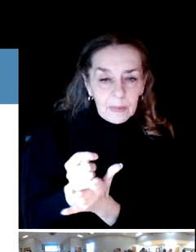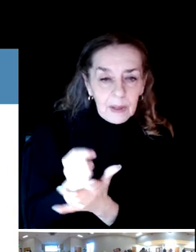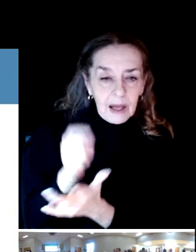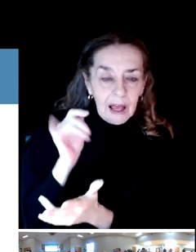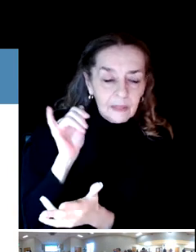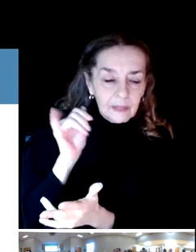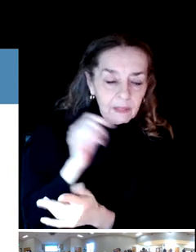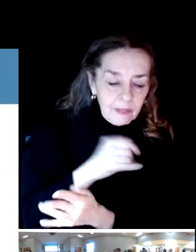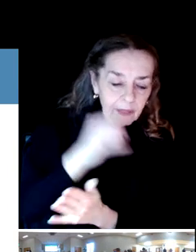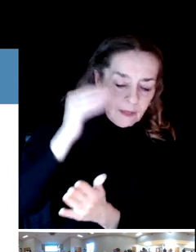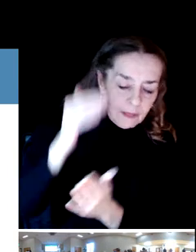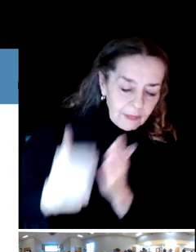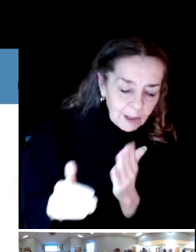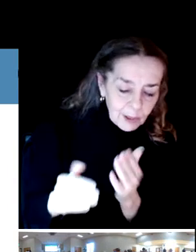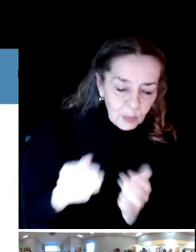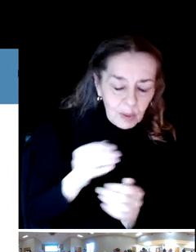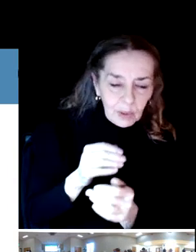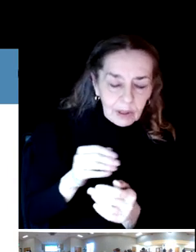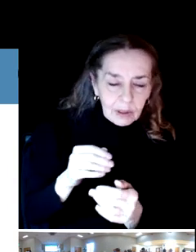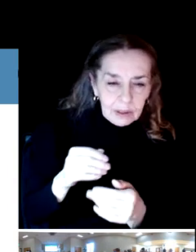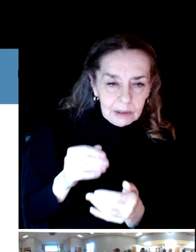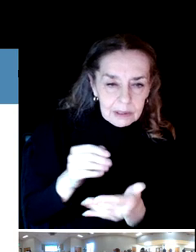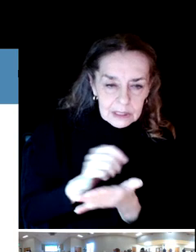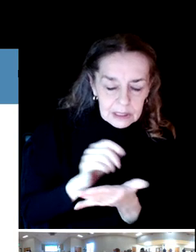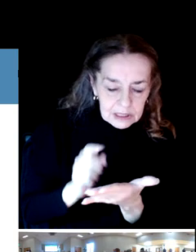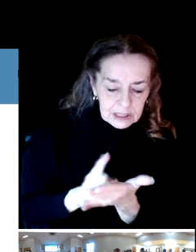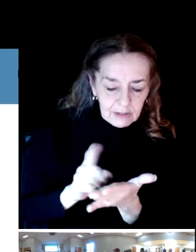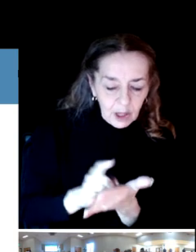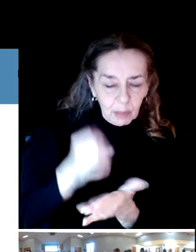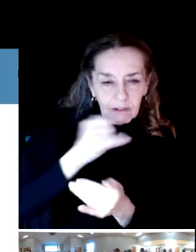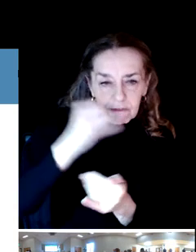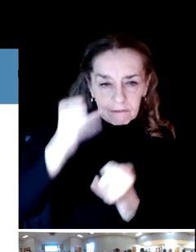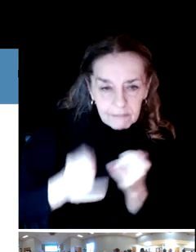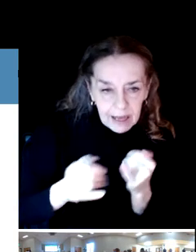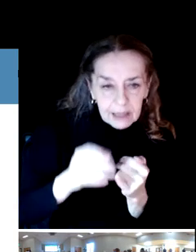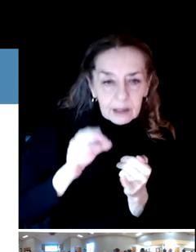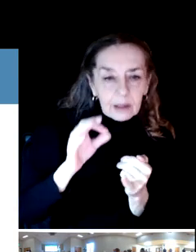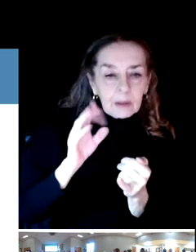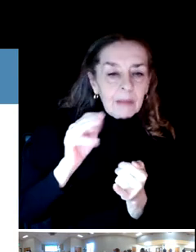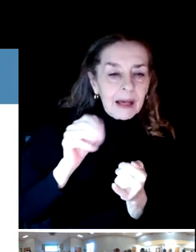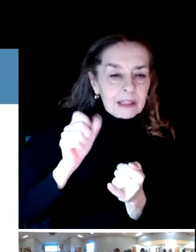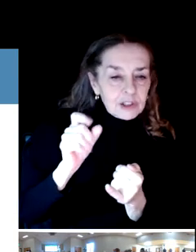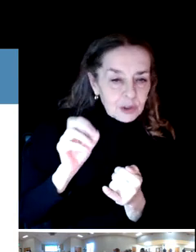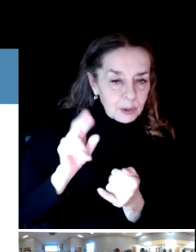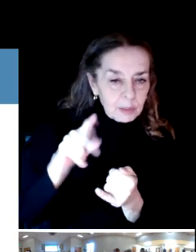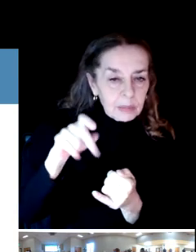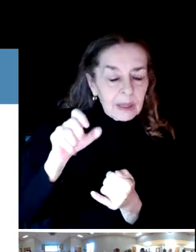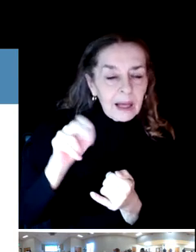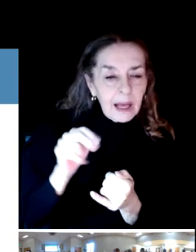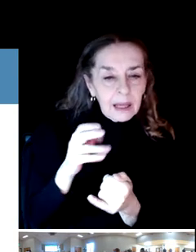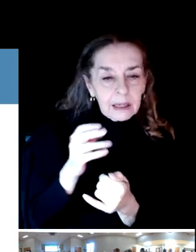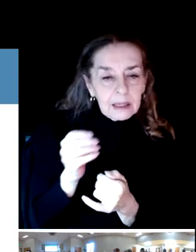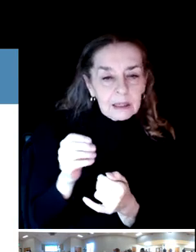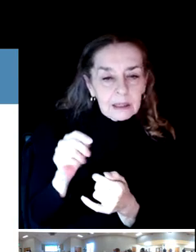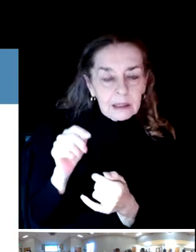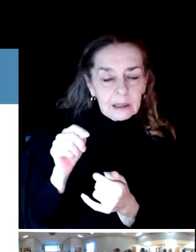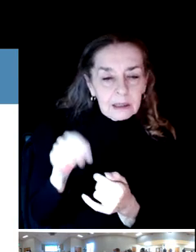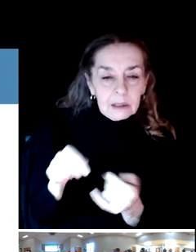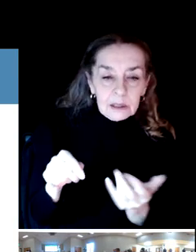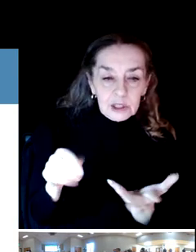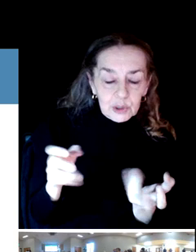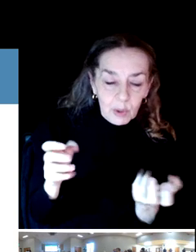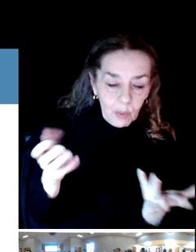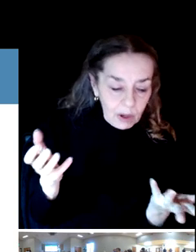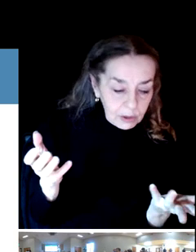And it's something that the director here and the board are happy with it, they'll adopt